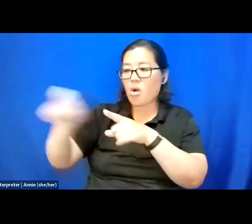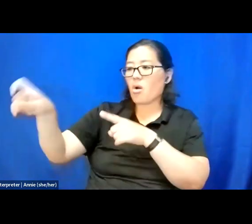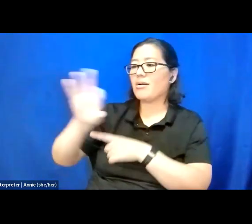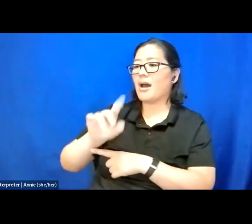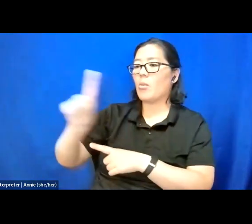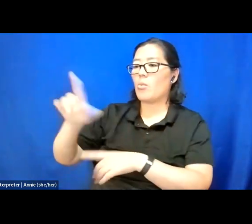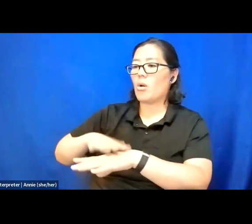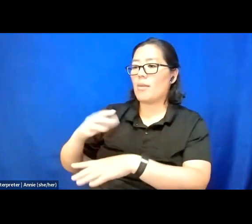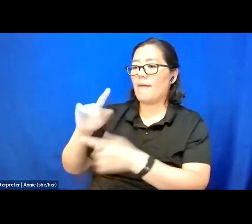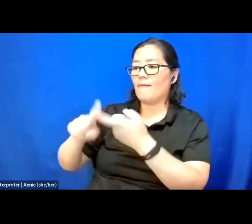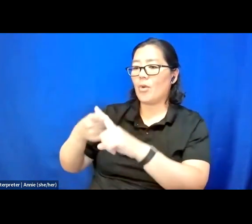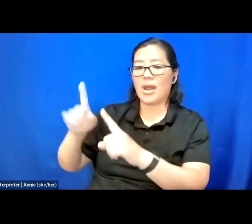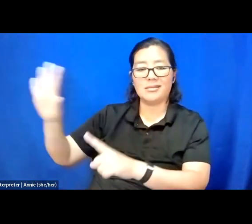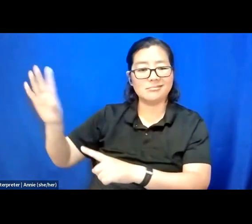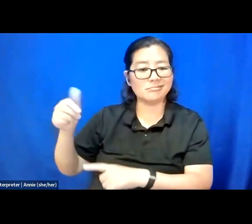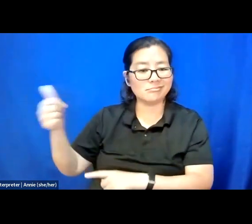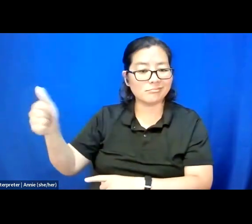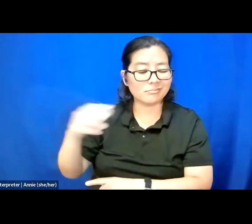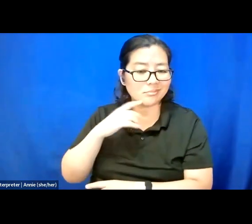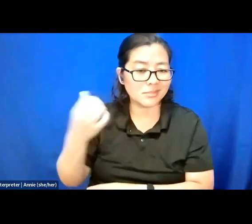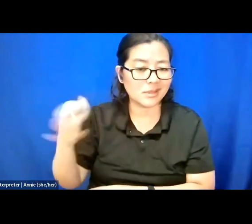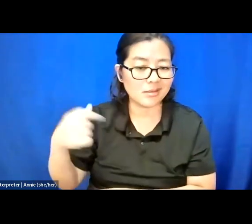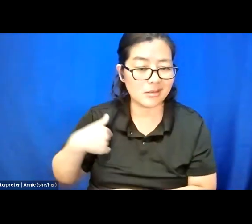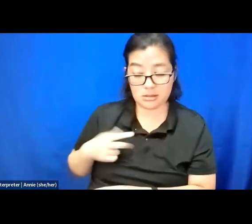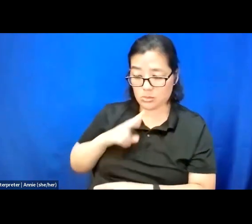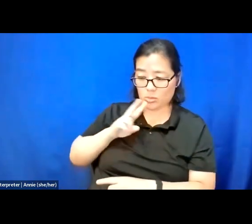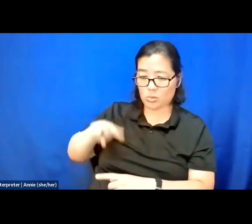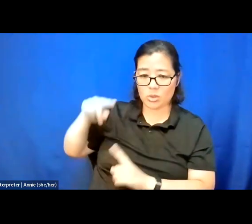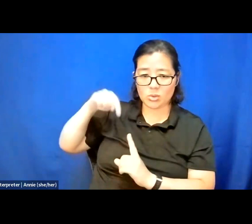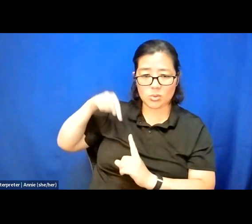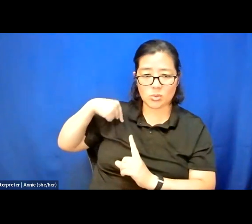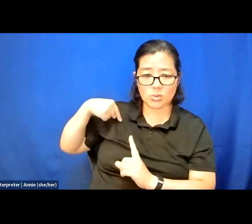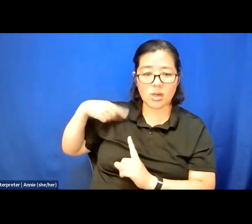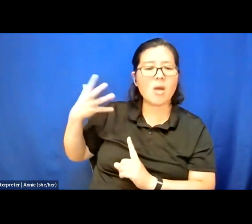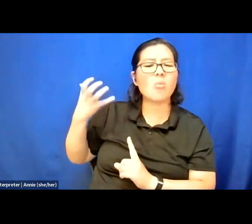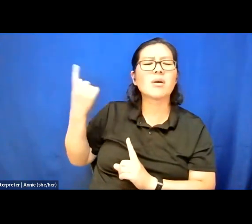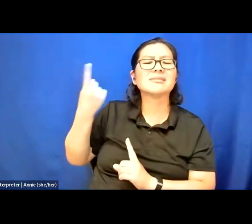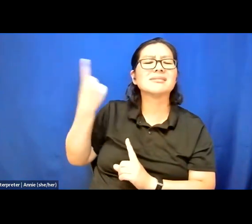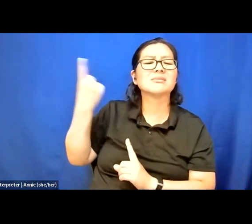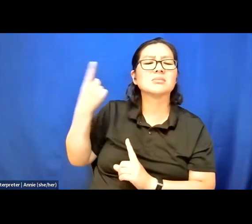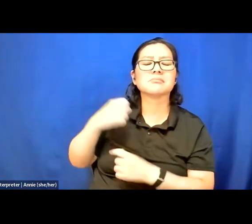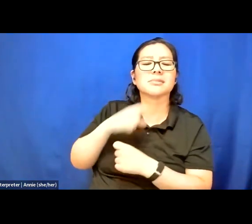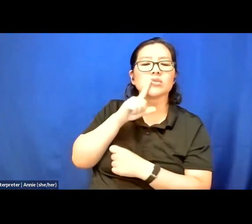when she was 19 and I was 22 and I wanted somebody to make sure that she was OK